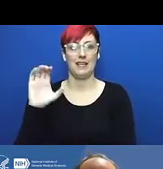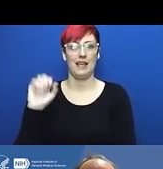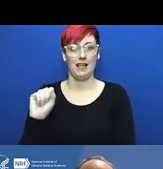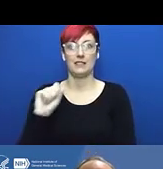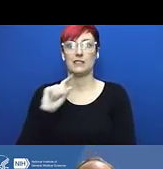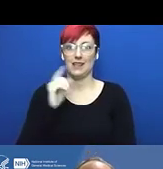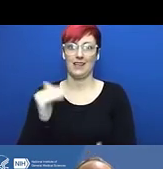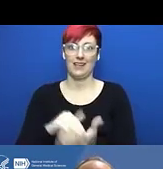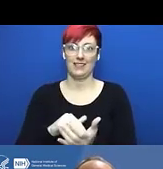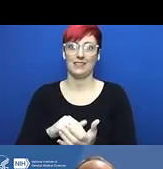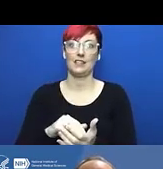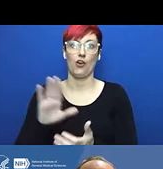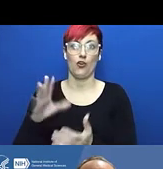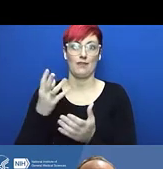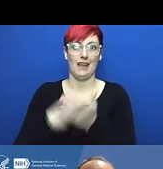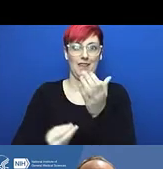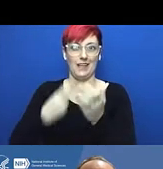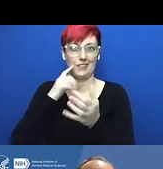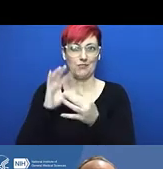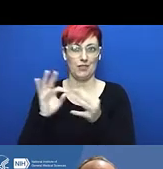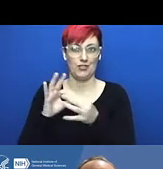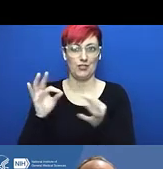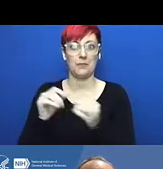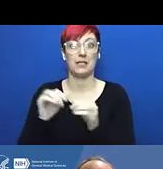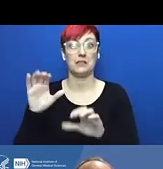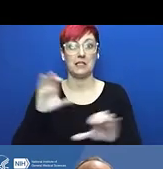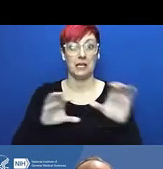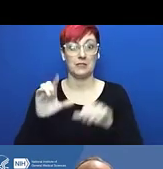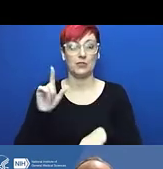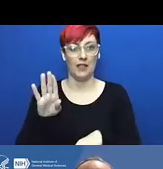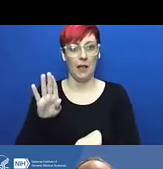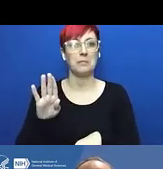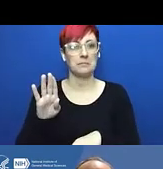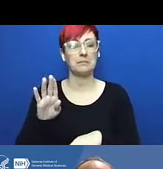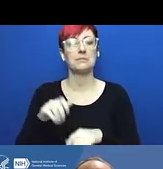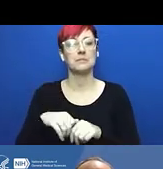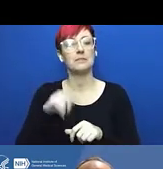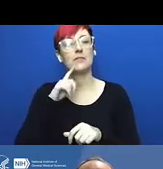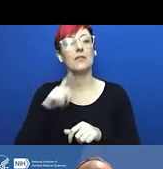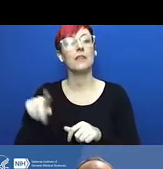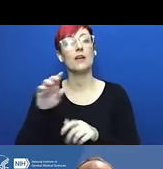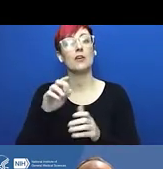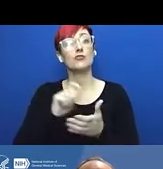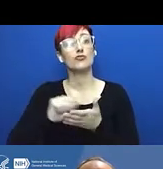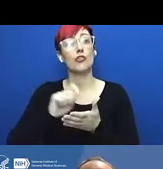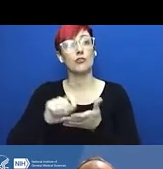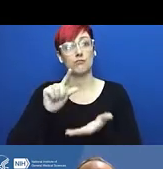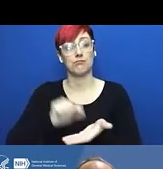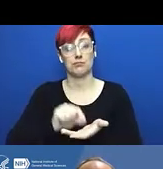So those are all near misses, those are all sentinel events because none of them led to injury or disaster